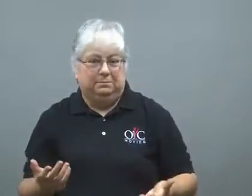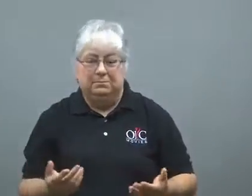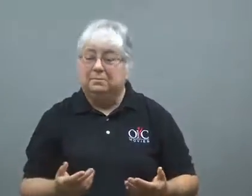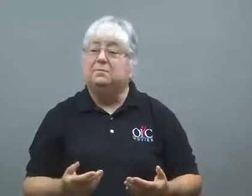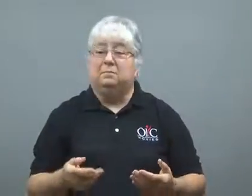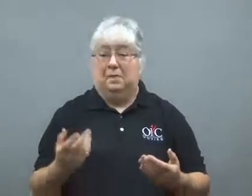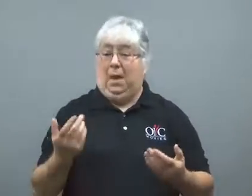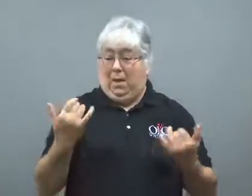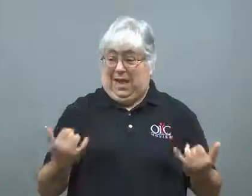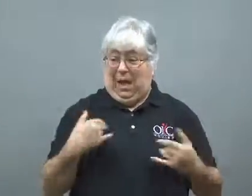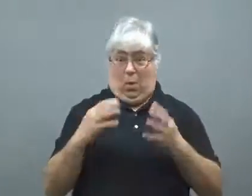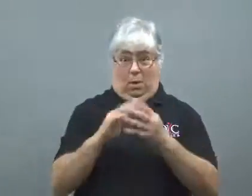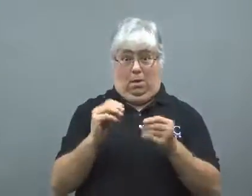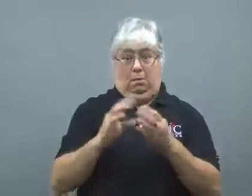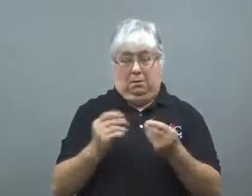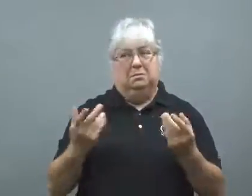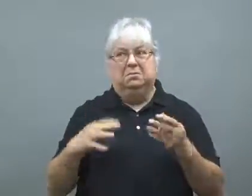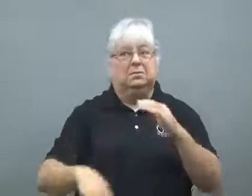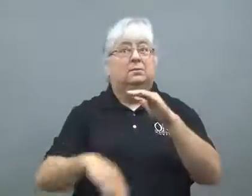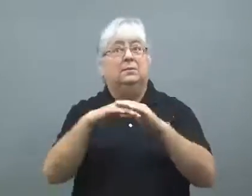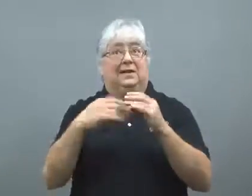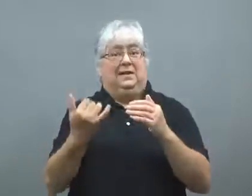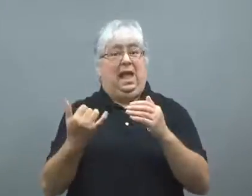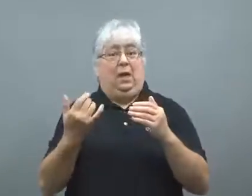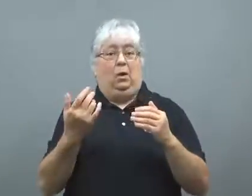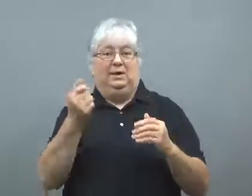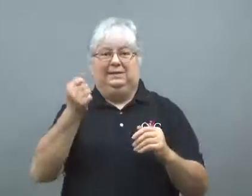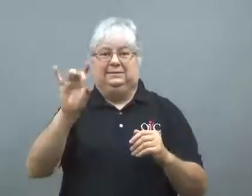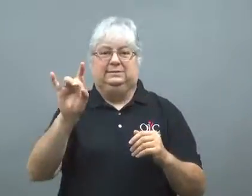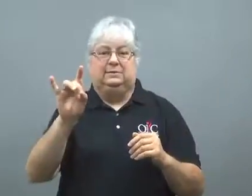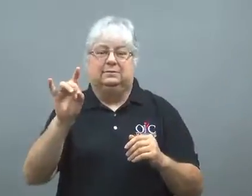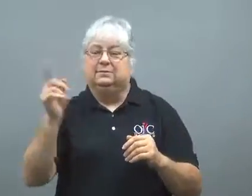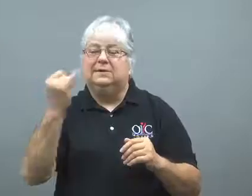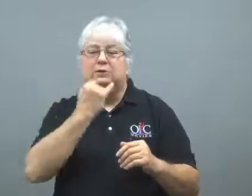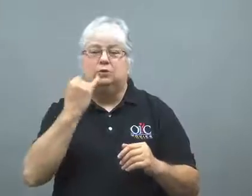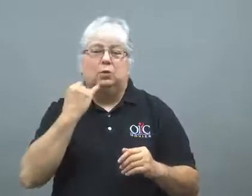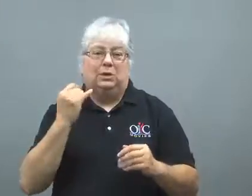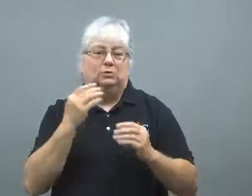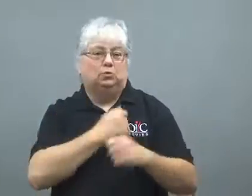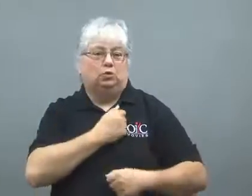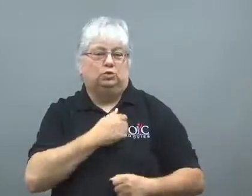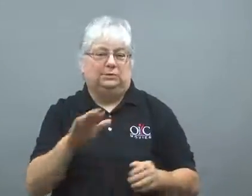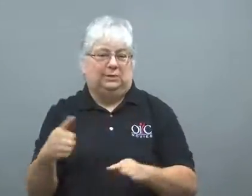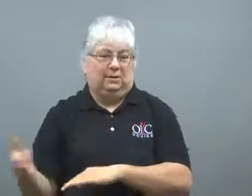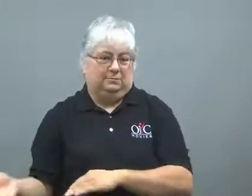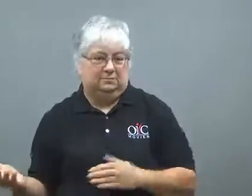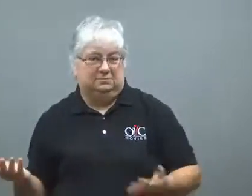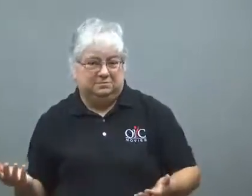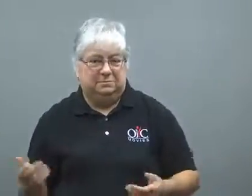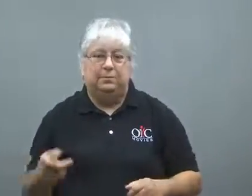At the time of this report, 18 Israeli soldiers have been killed.